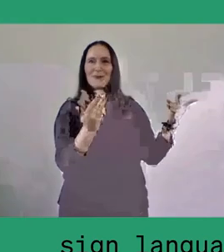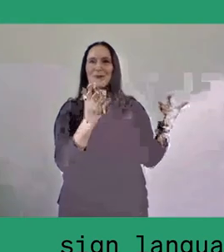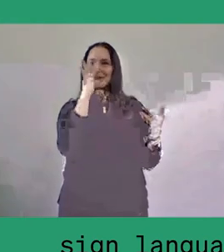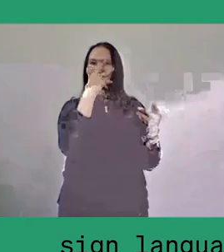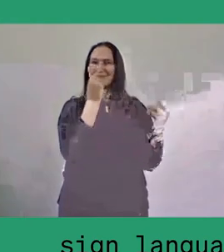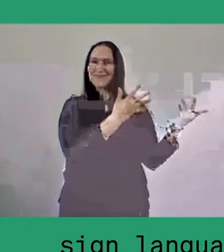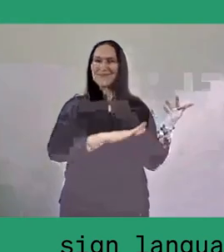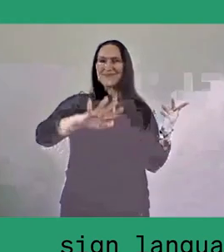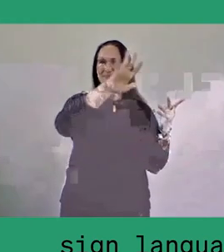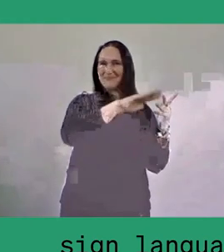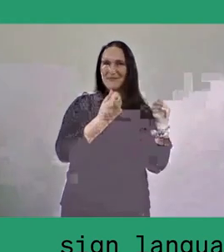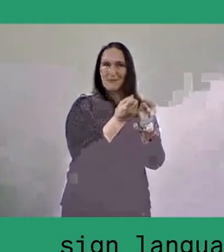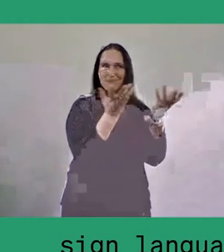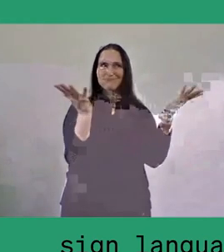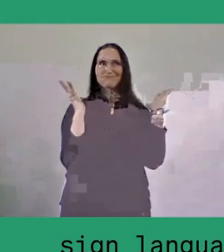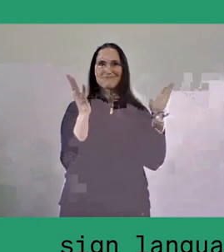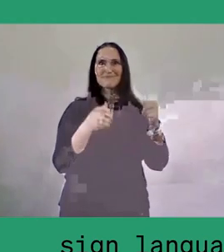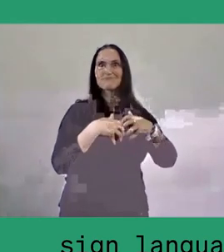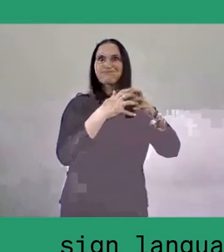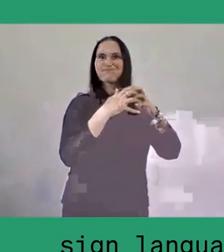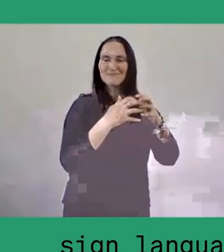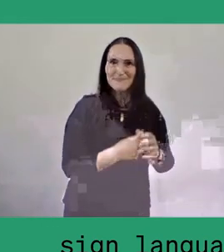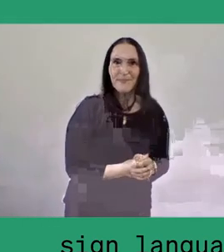And next there is this value of regeneration,